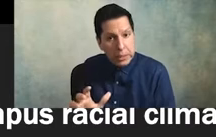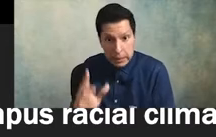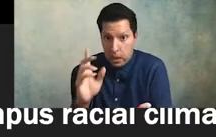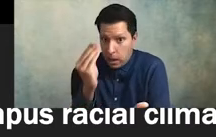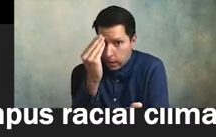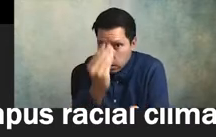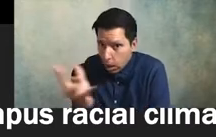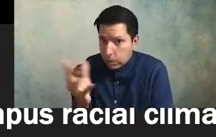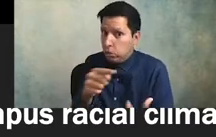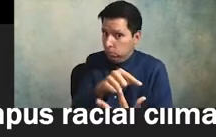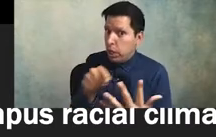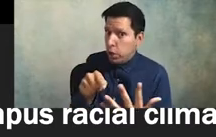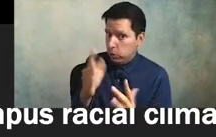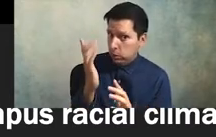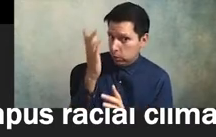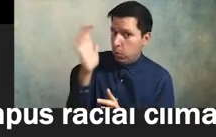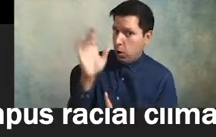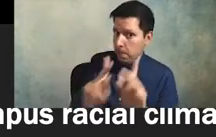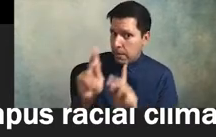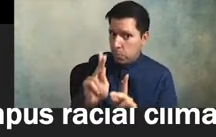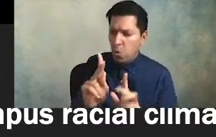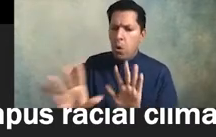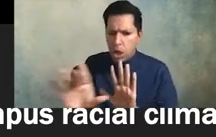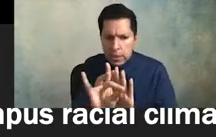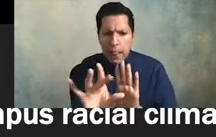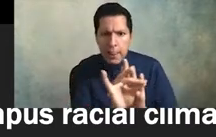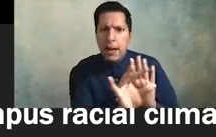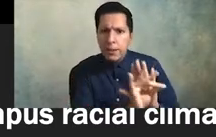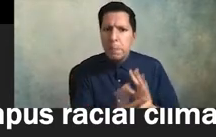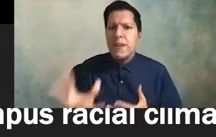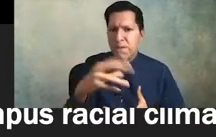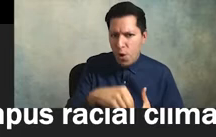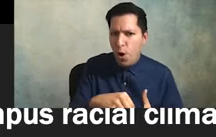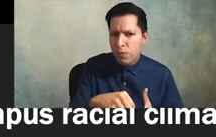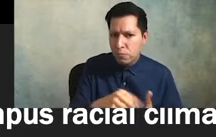who are often selected to be on the equity task force right well